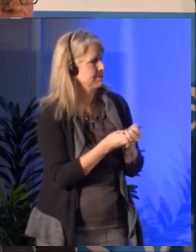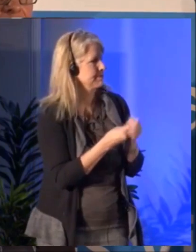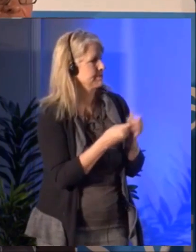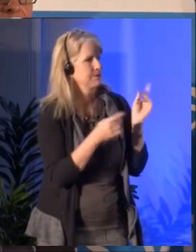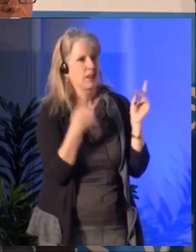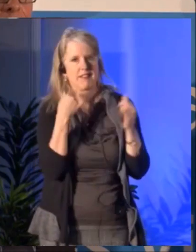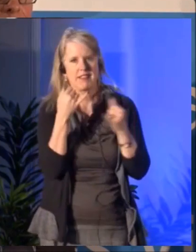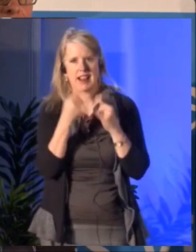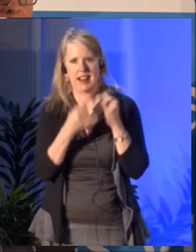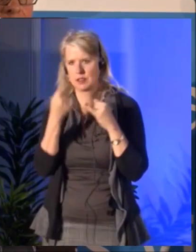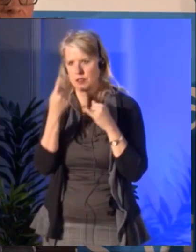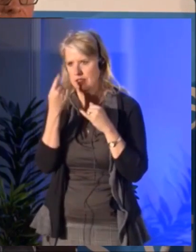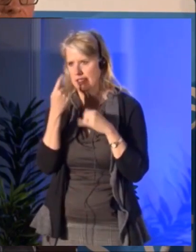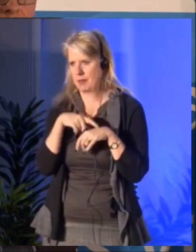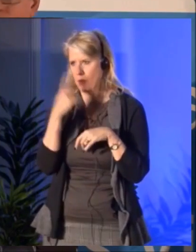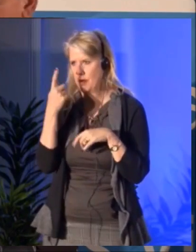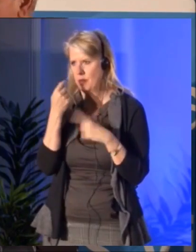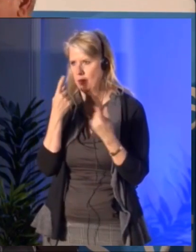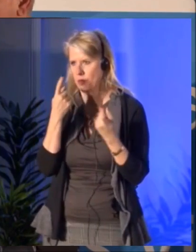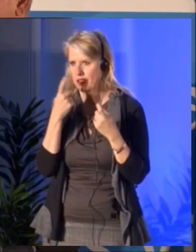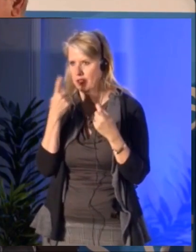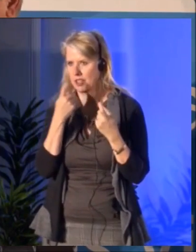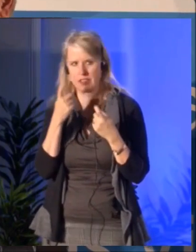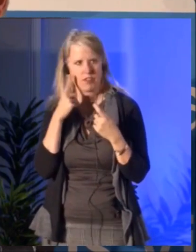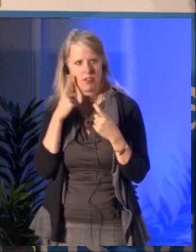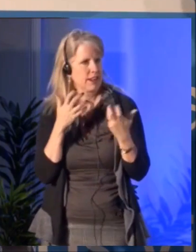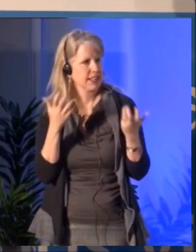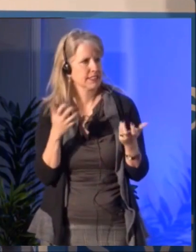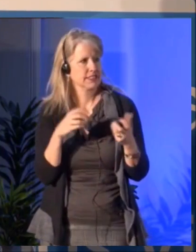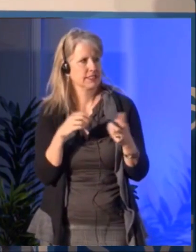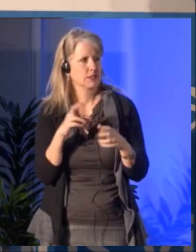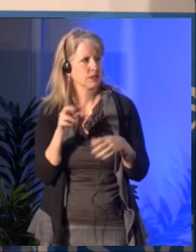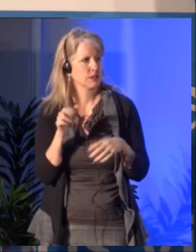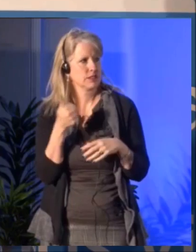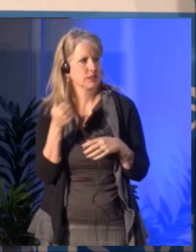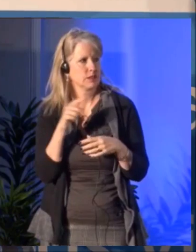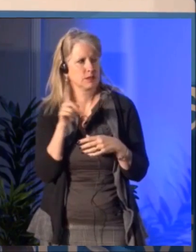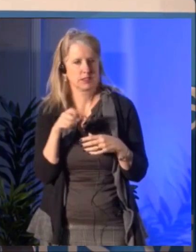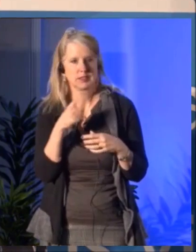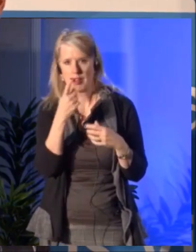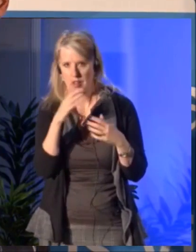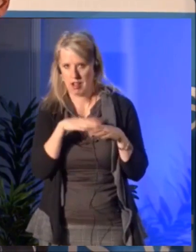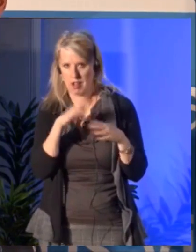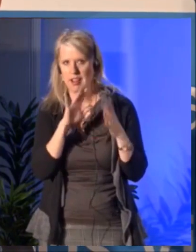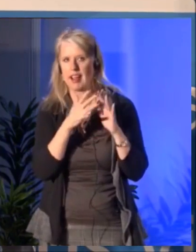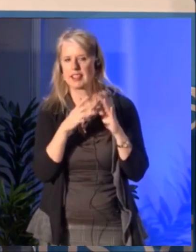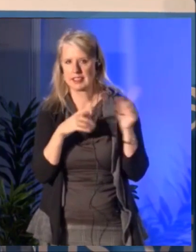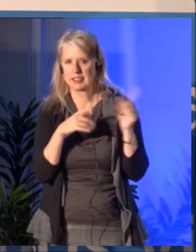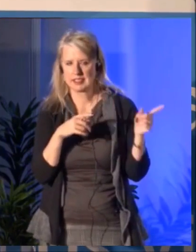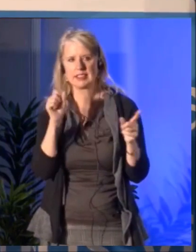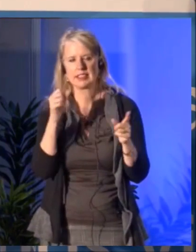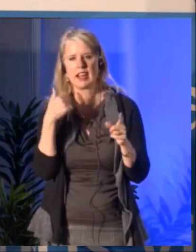and artists directly can you talk about how you will raise the profile of Canadian art internationally.